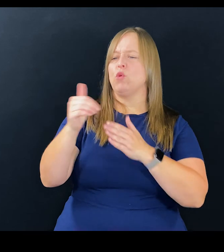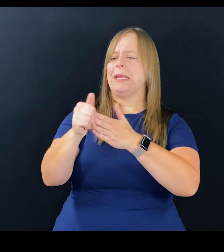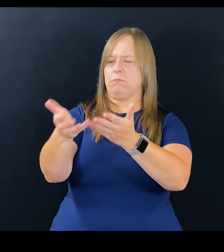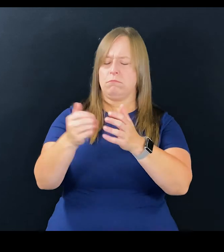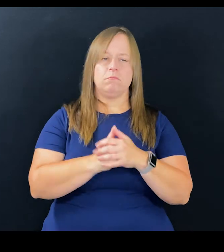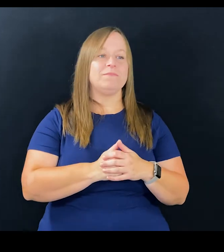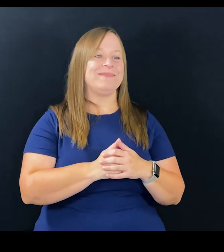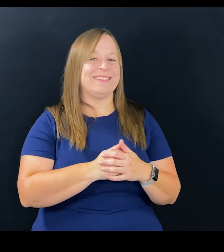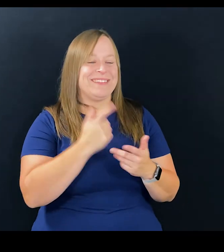Tim, you lead.